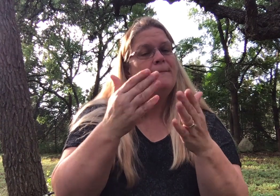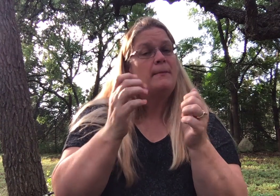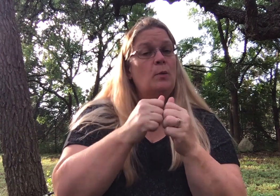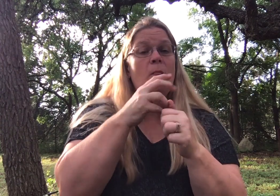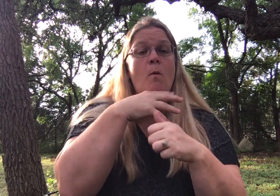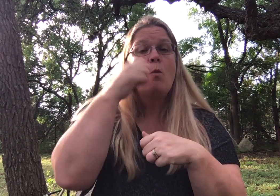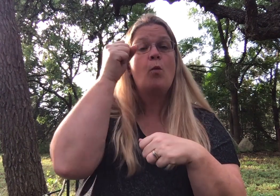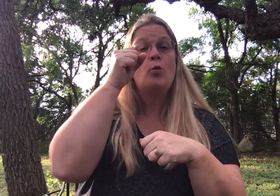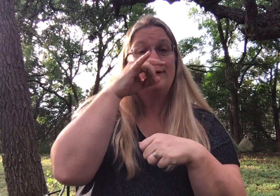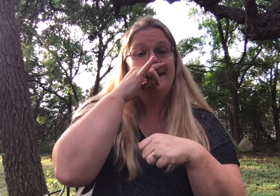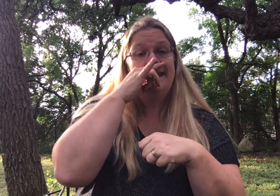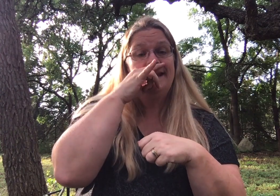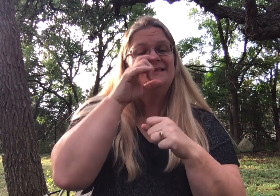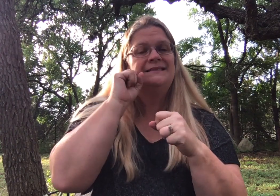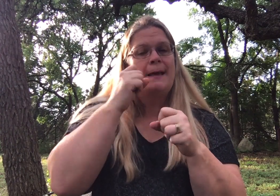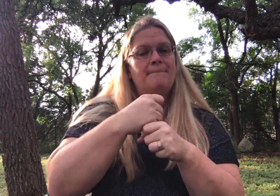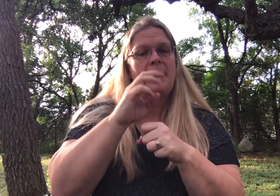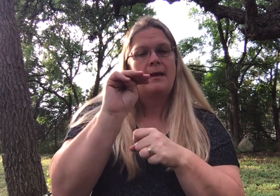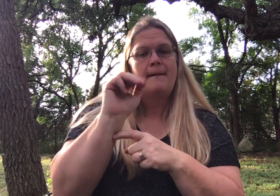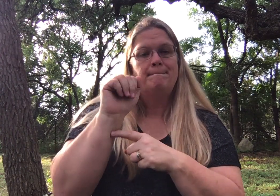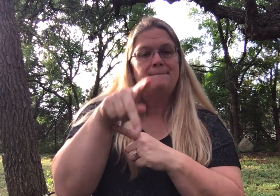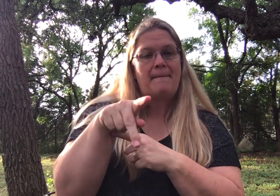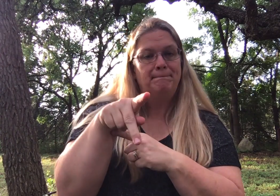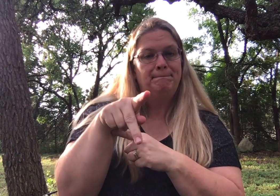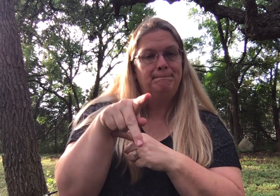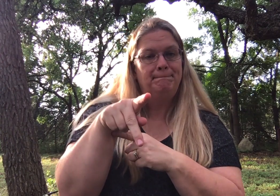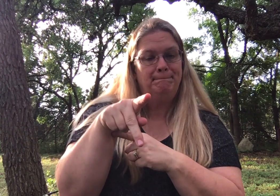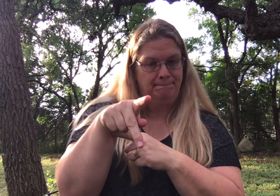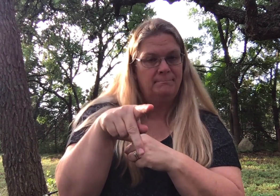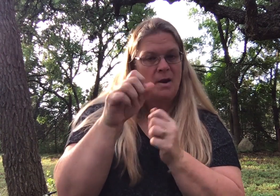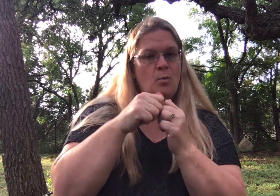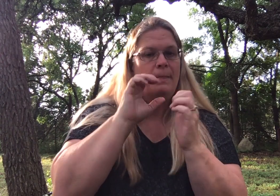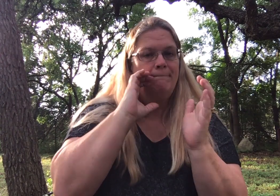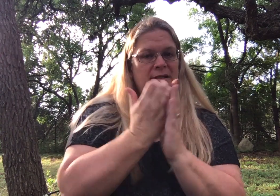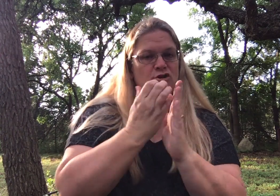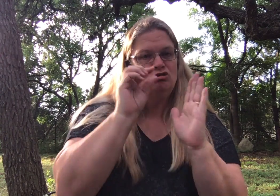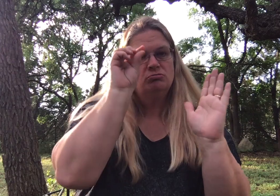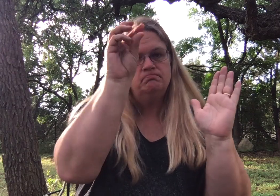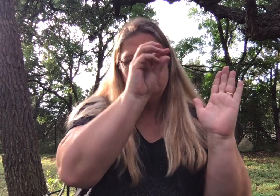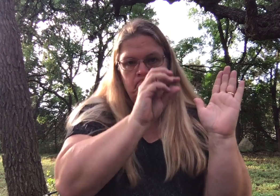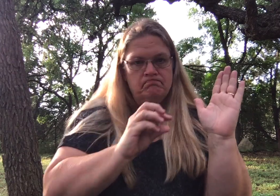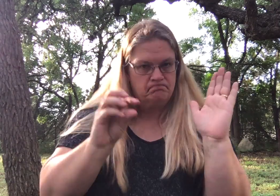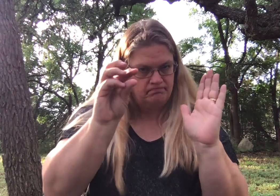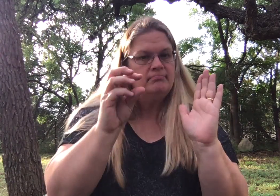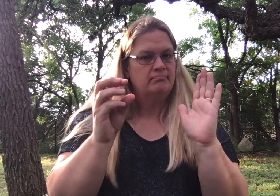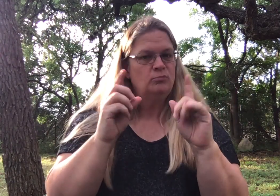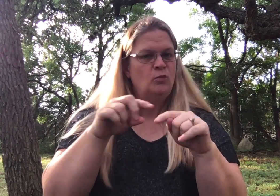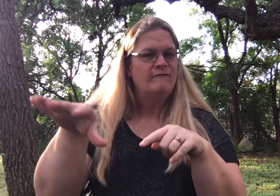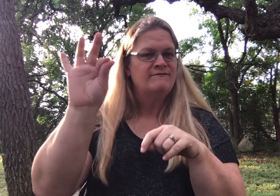You could, maybe with older kids, make a map with pictures outlined for them